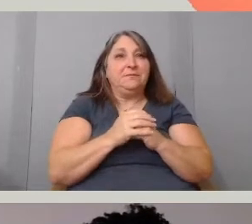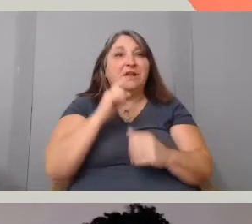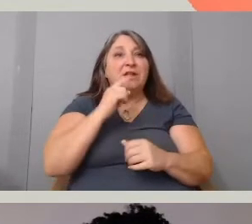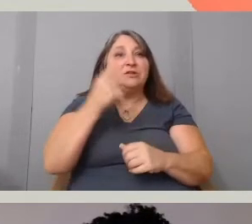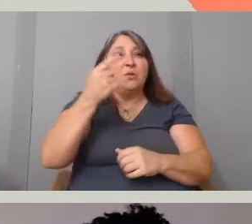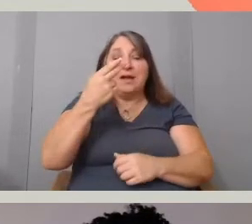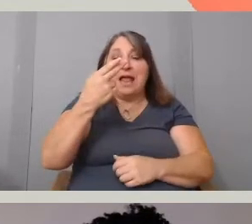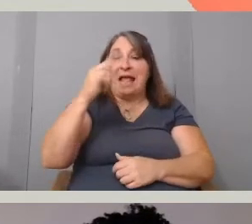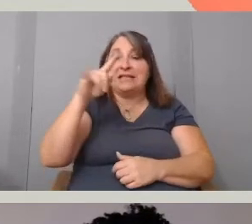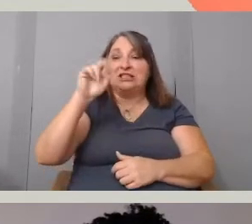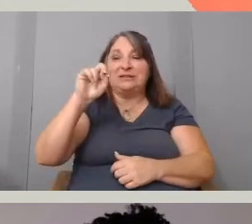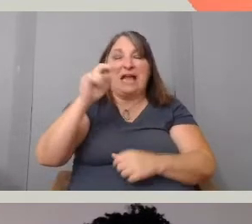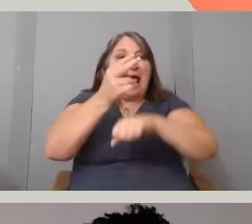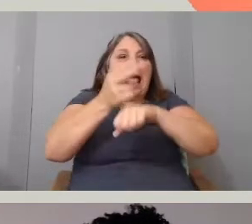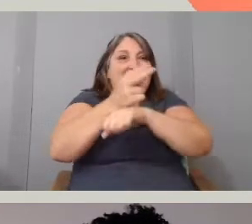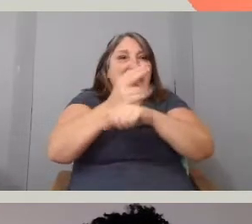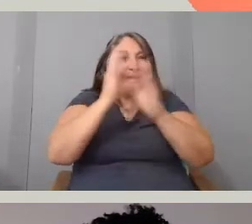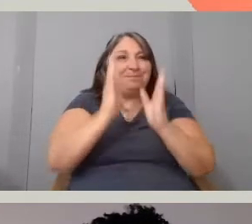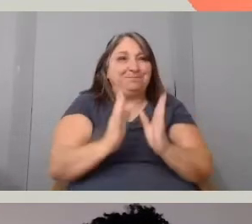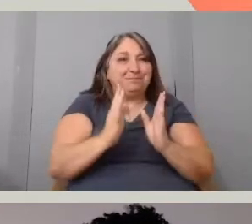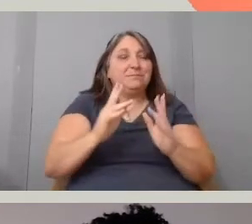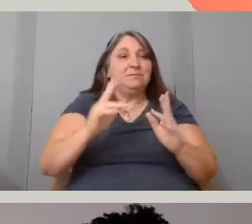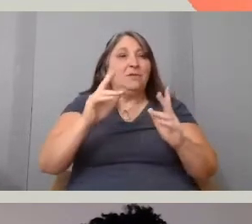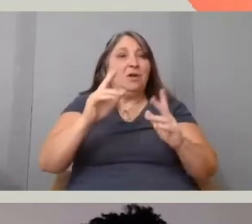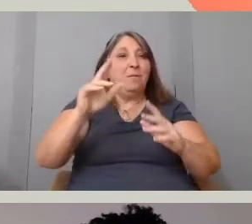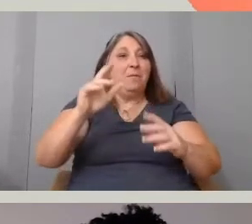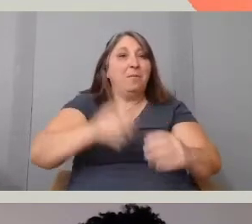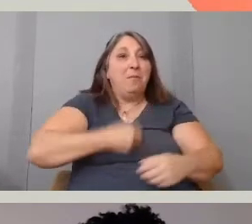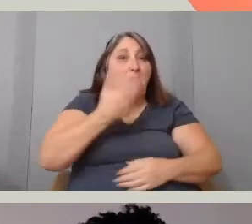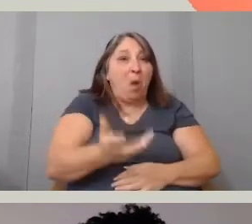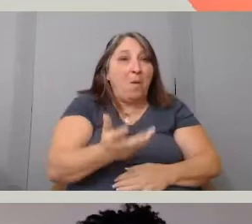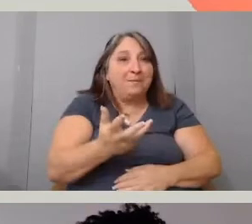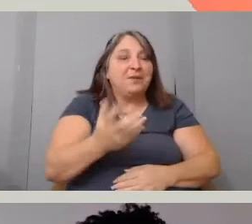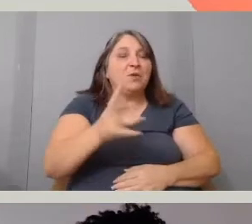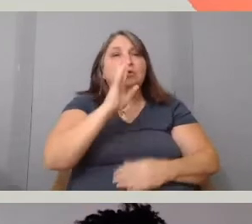because we're talking about cultural sensitivity